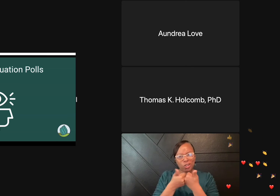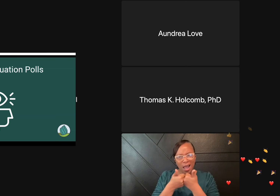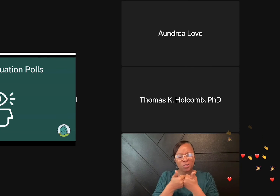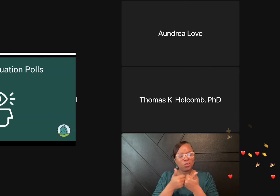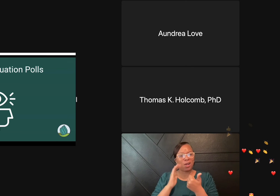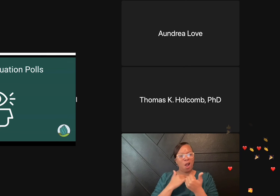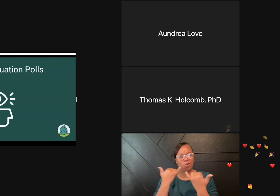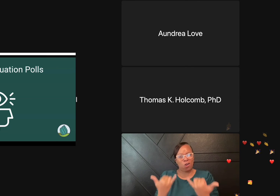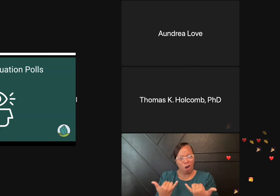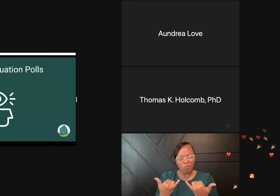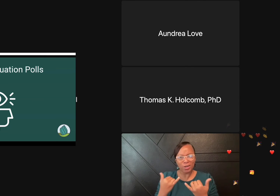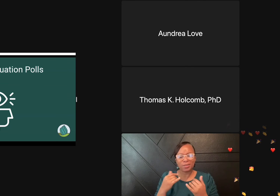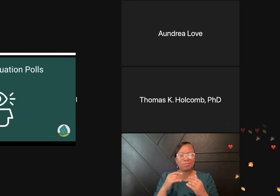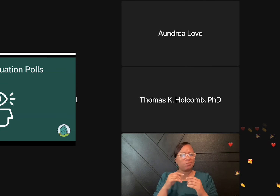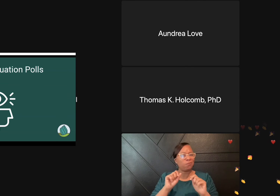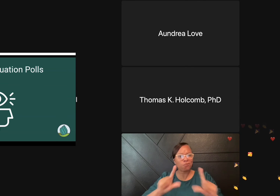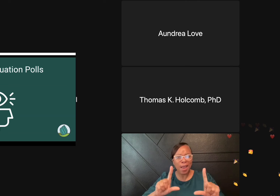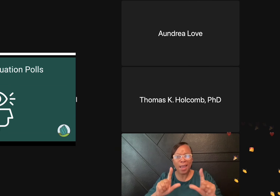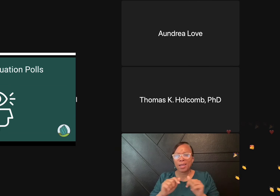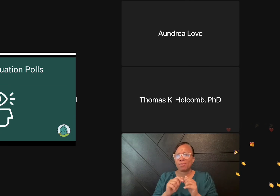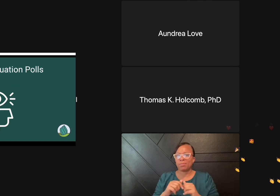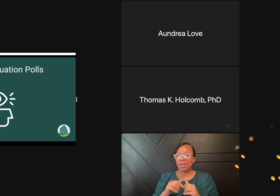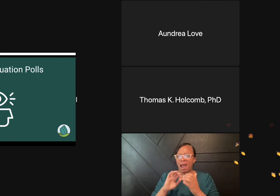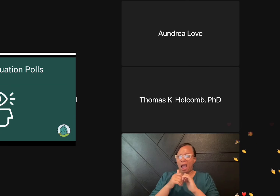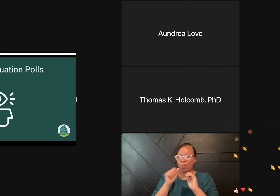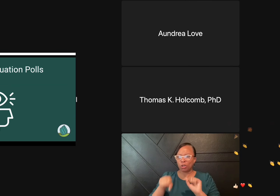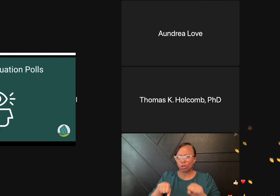You've challenged our thoughts and helped us really